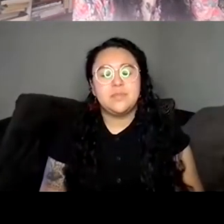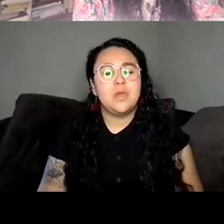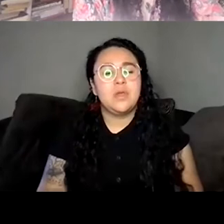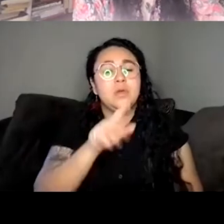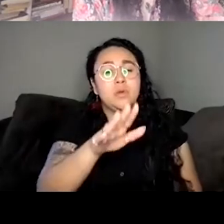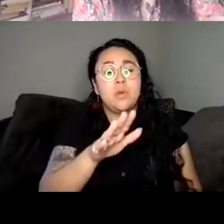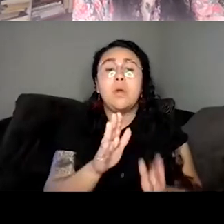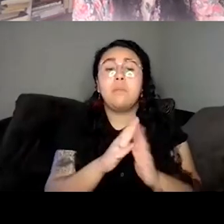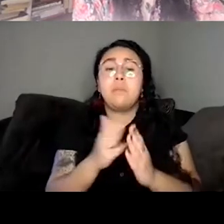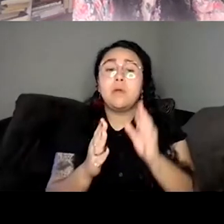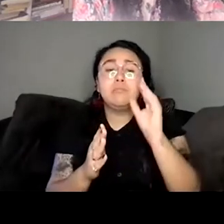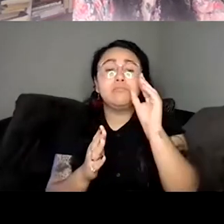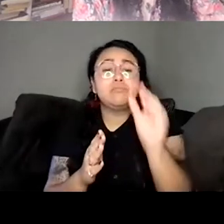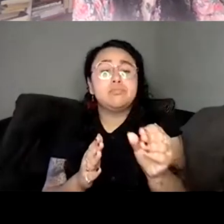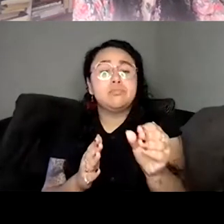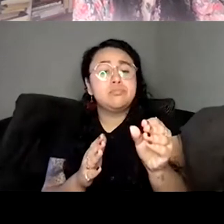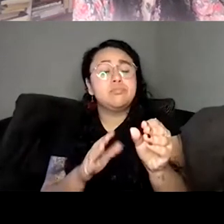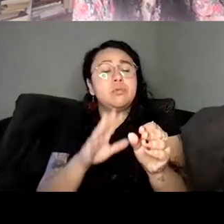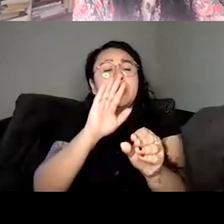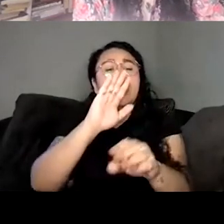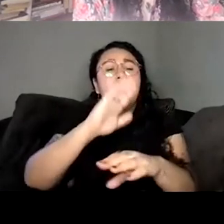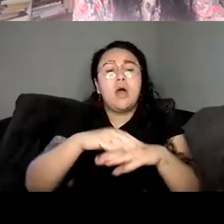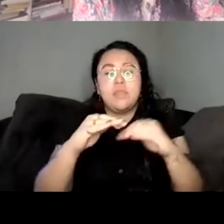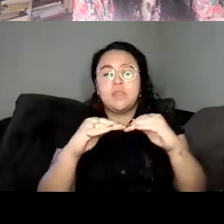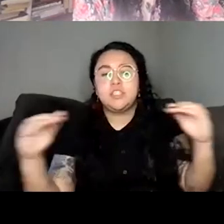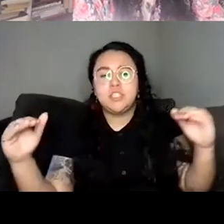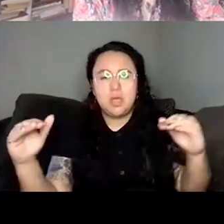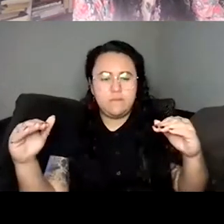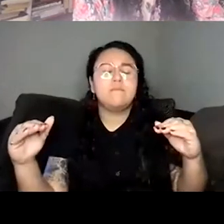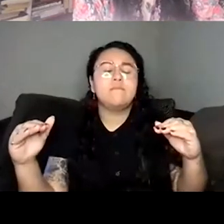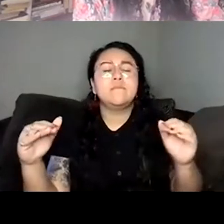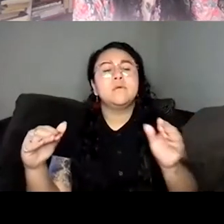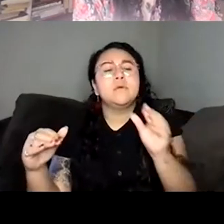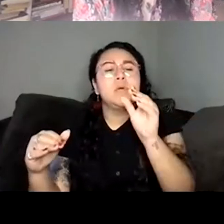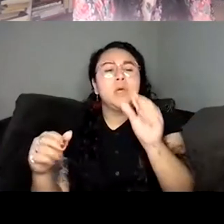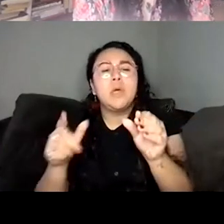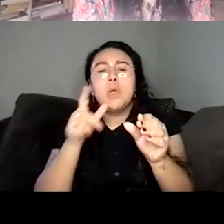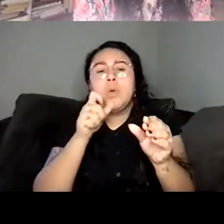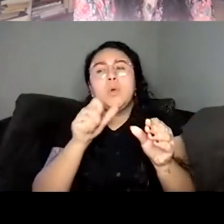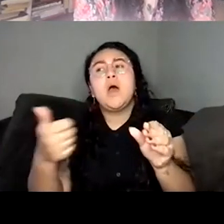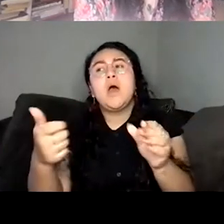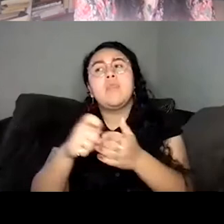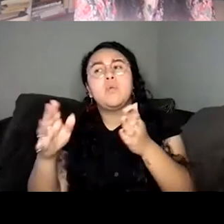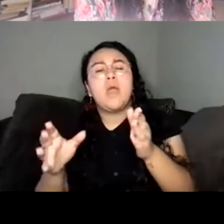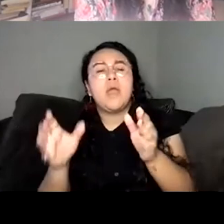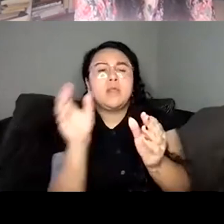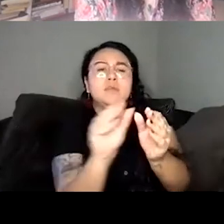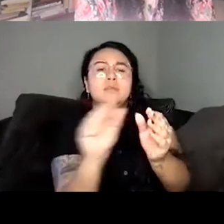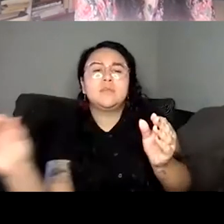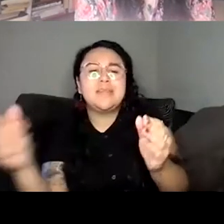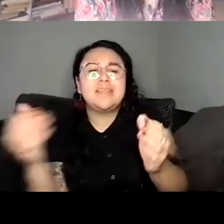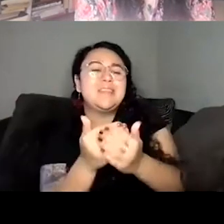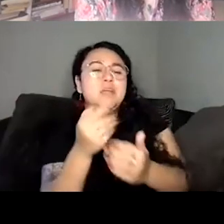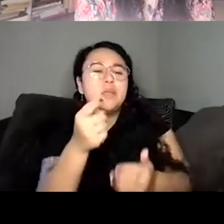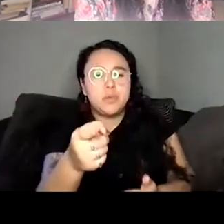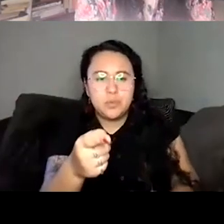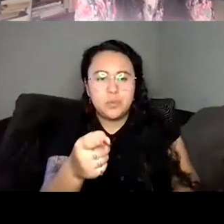like alphabetically on the shelves, but who do you want your book to be in conversation with? Unknown Speaker I have gotten to go into bookstores, and it's